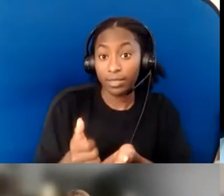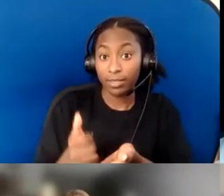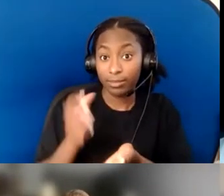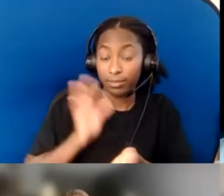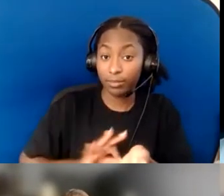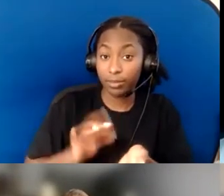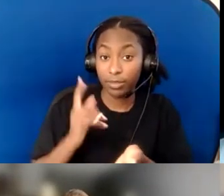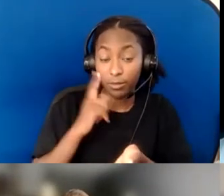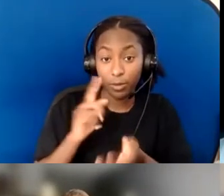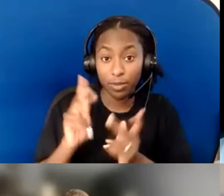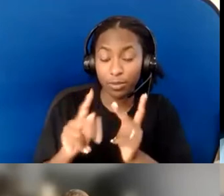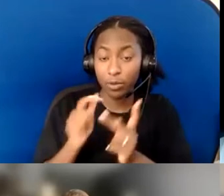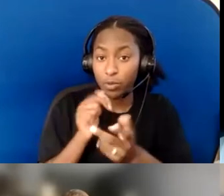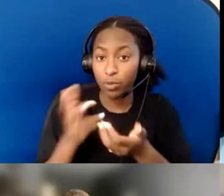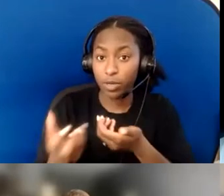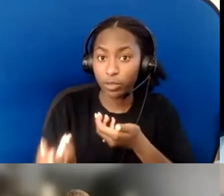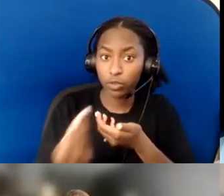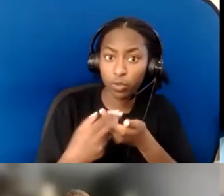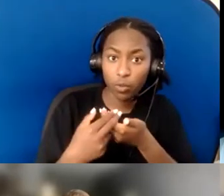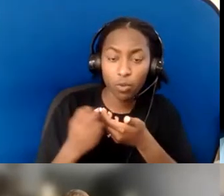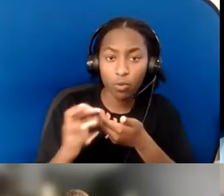that kind of information is right there for them.